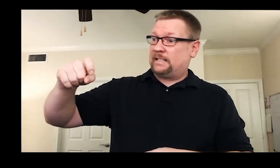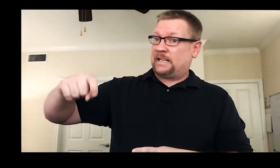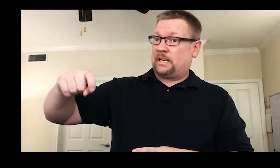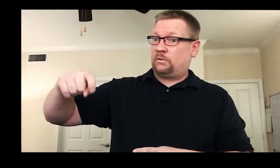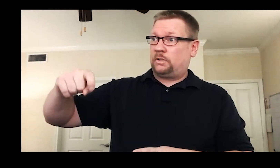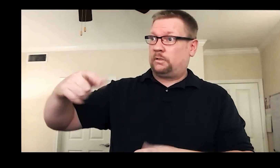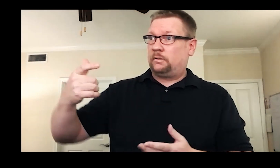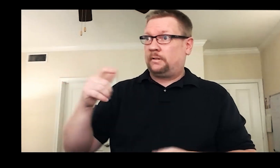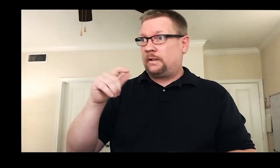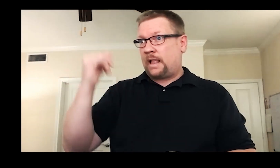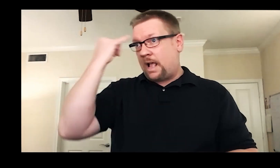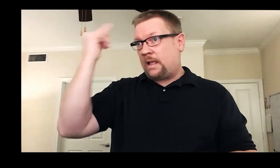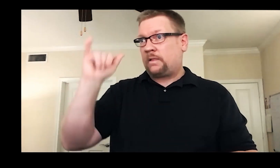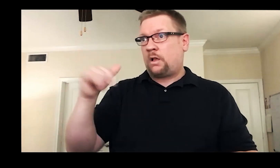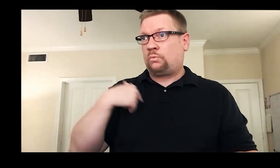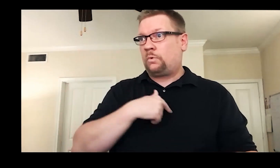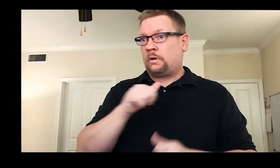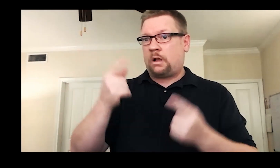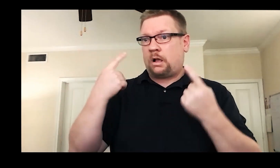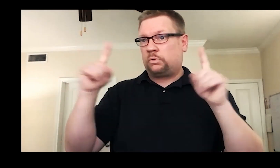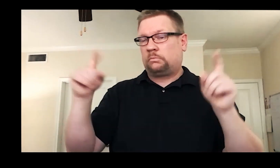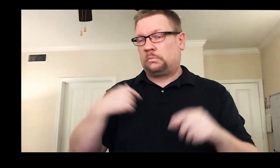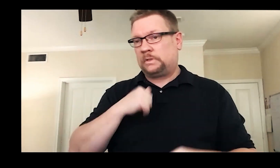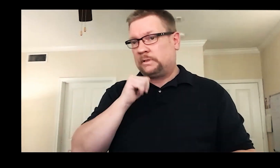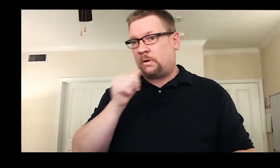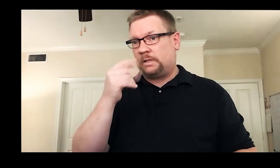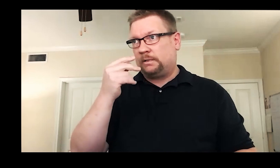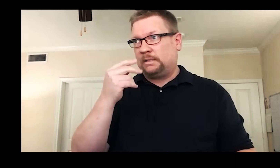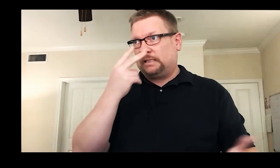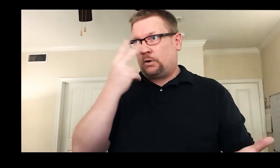But if it is a necessity, I don’t see why not.